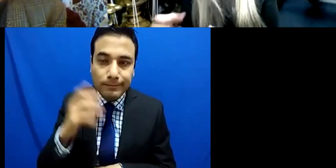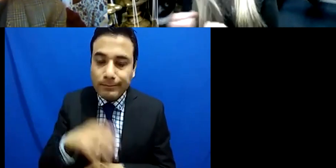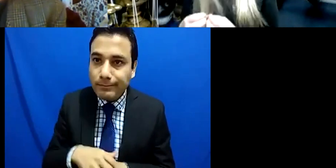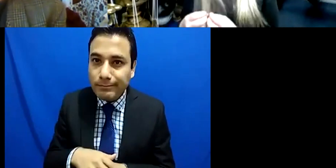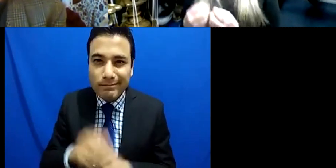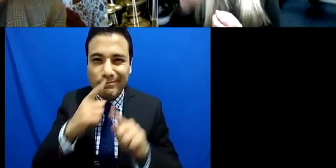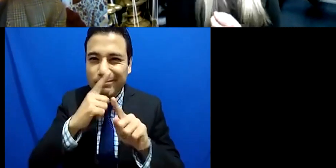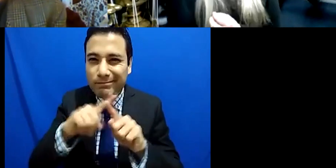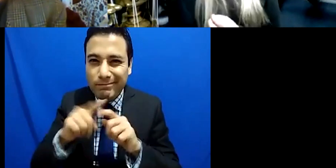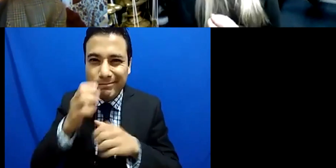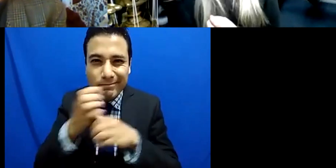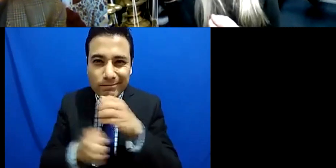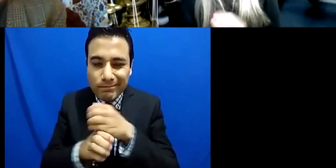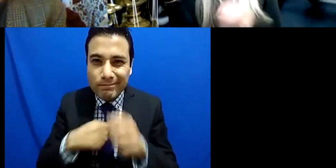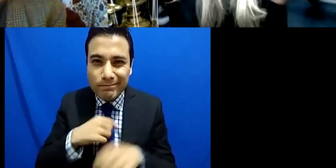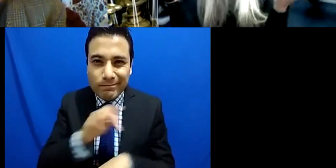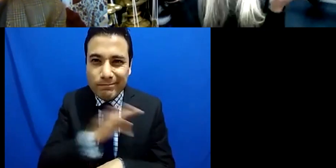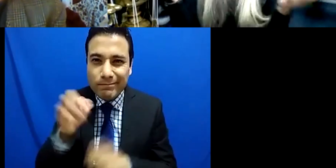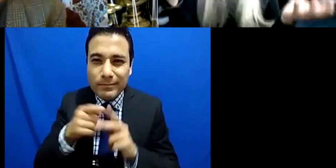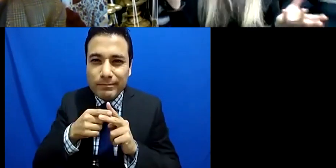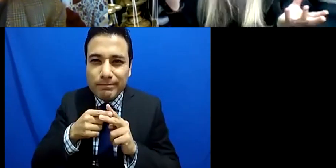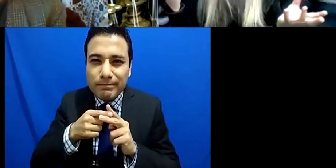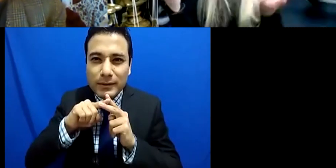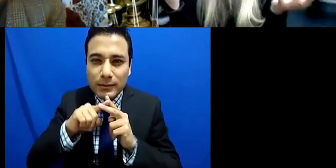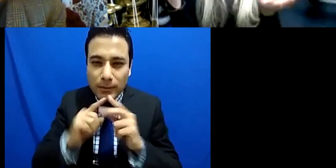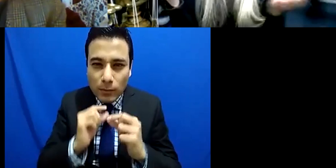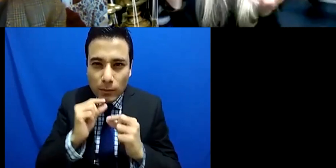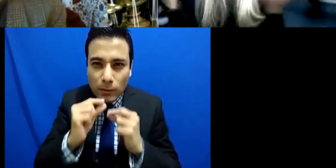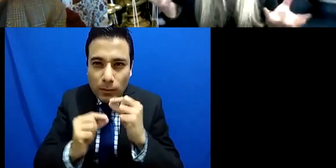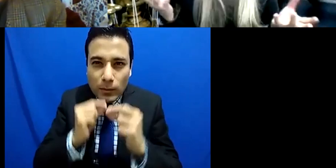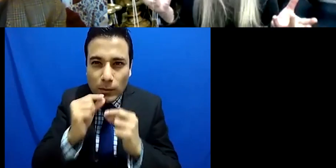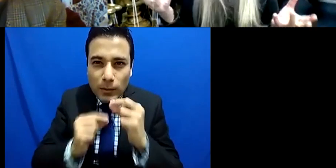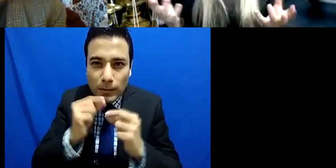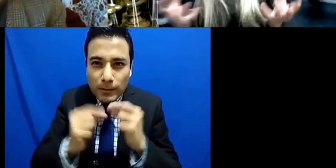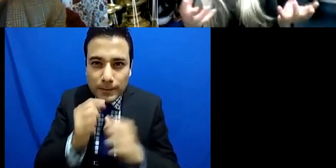to see which ones might grow and which ones may not and some may not grow and that's absolutely